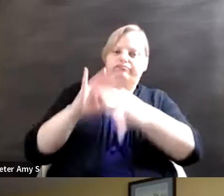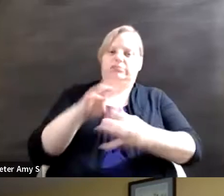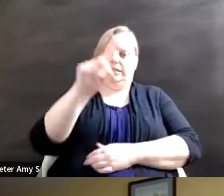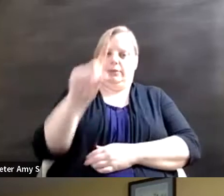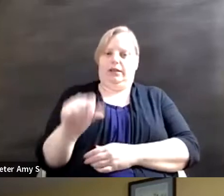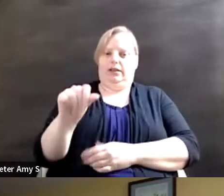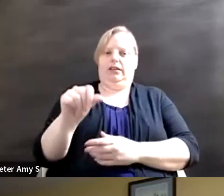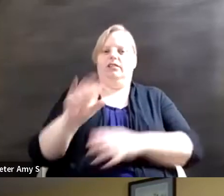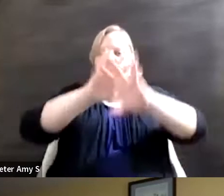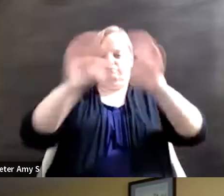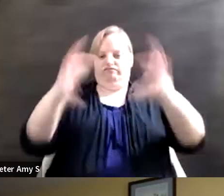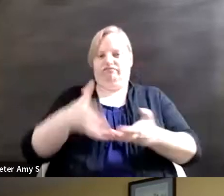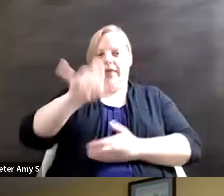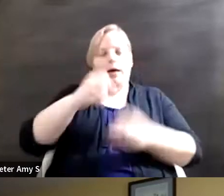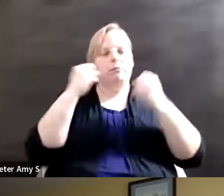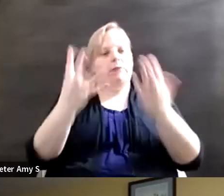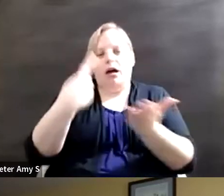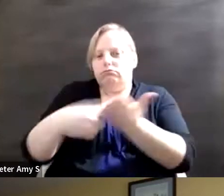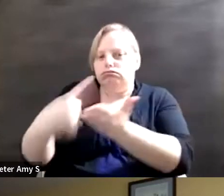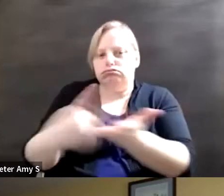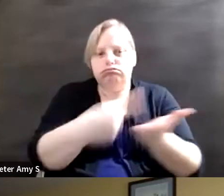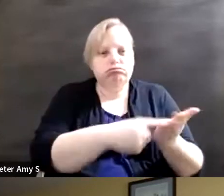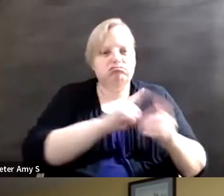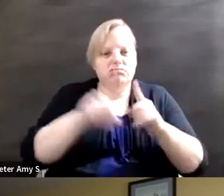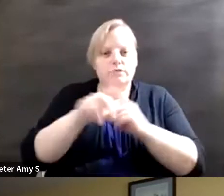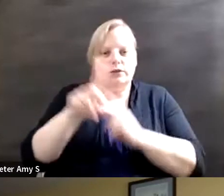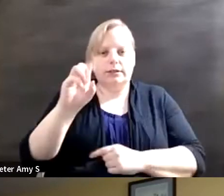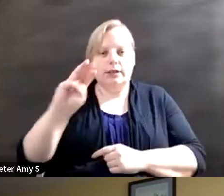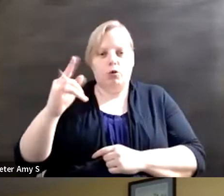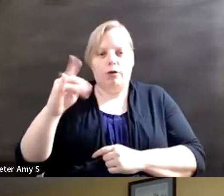across multiple demographics around allyship in the past couple of years